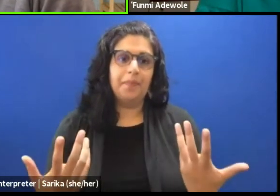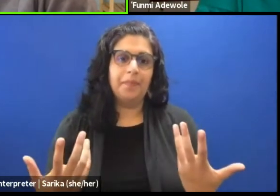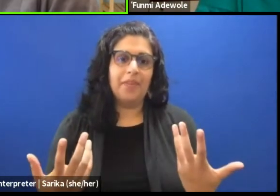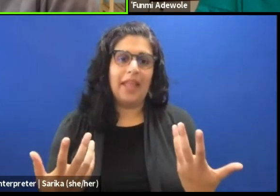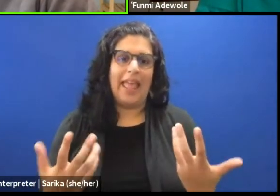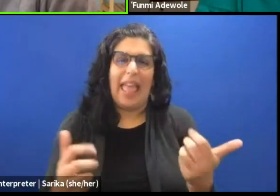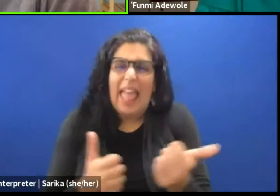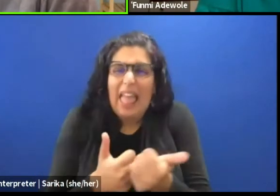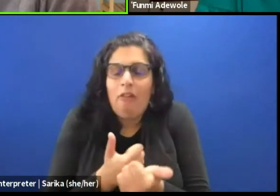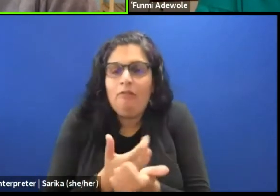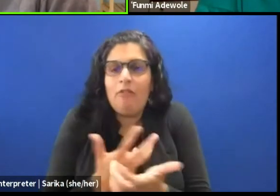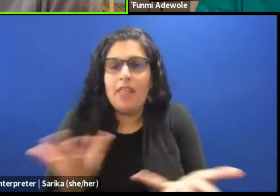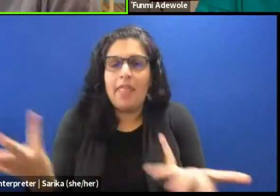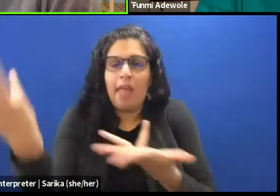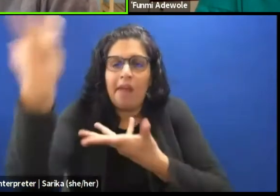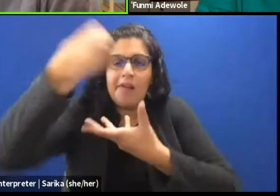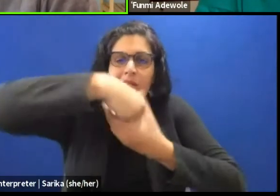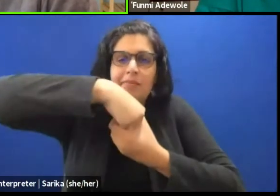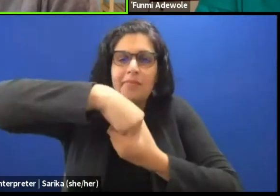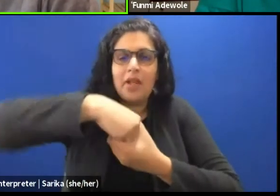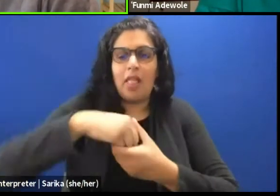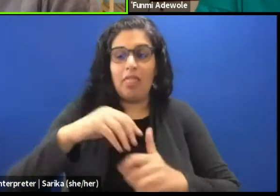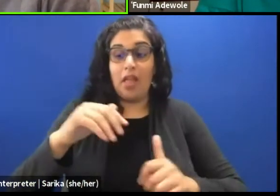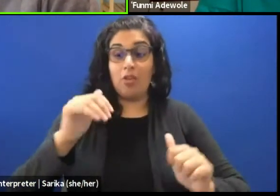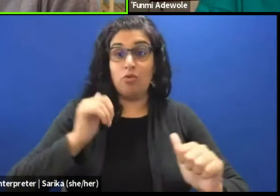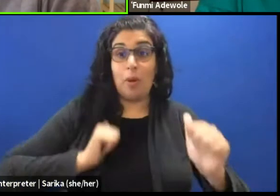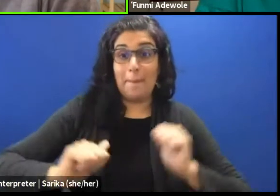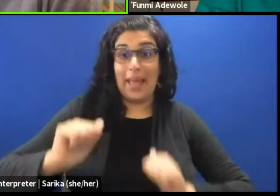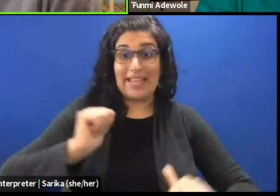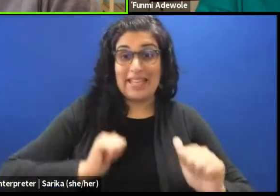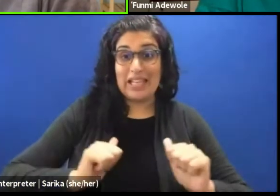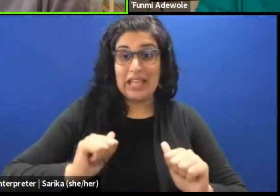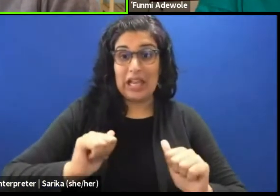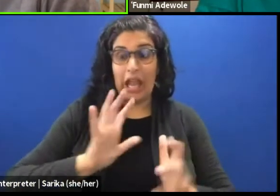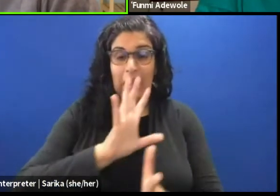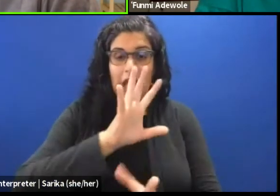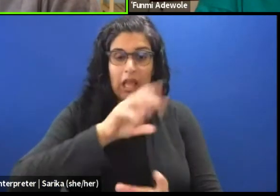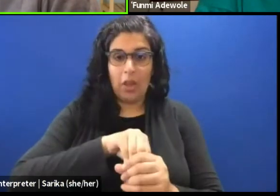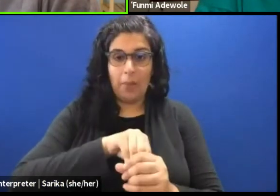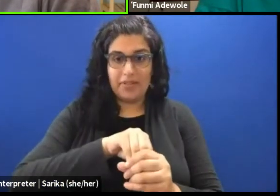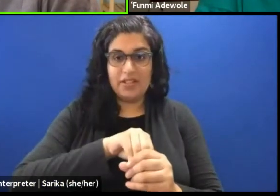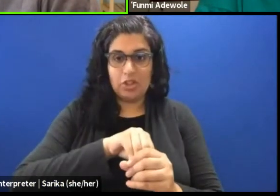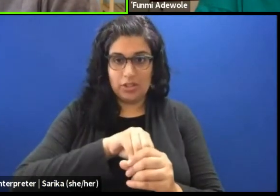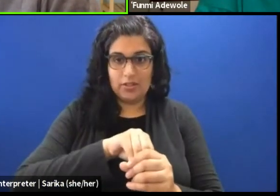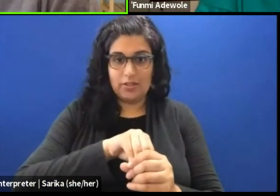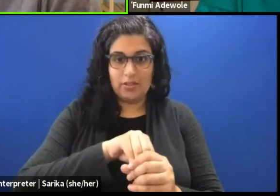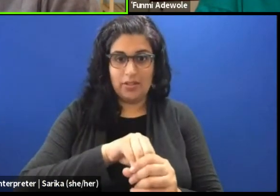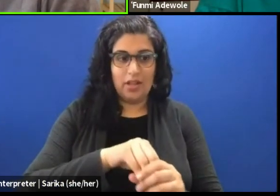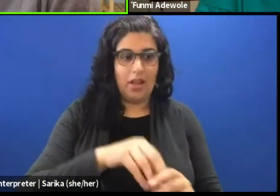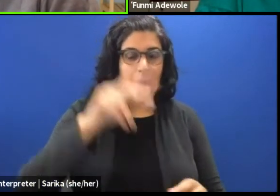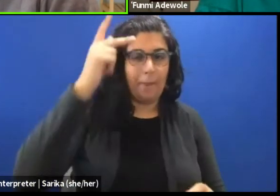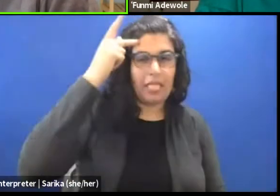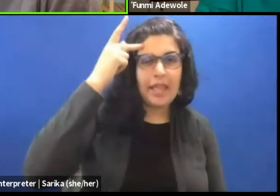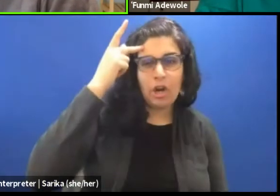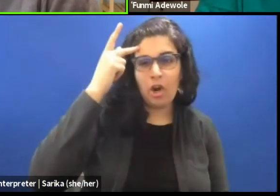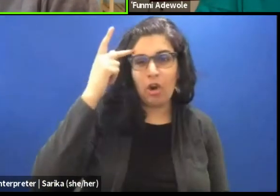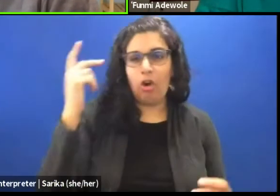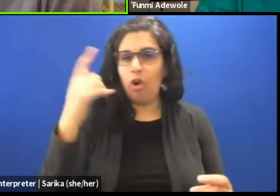that makes up a dramatic composition, from an aesthetic standpoint, from a political standpoint, and from a humane standpoint.